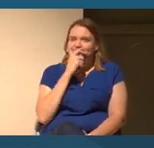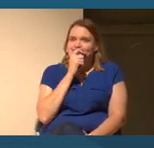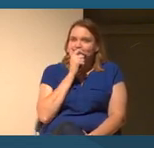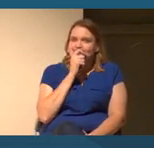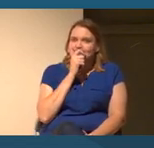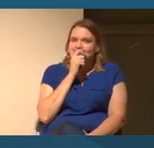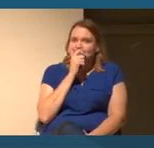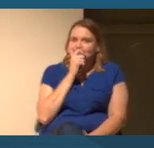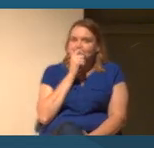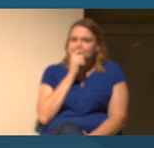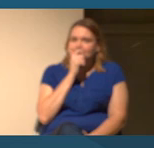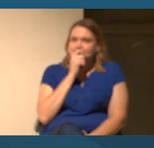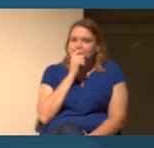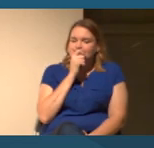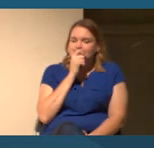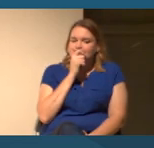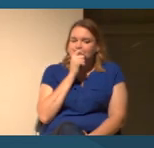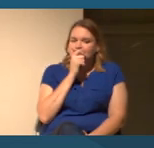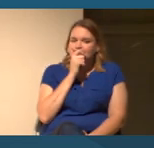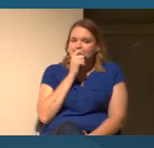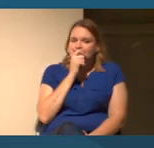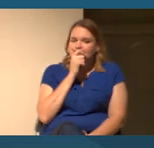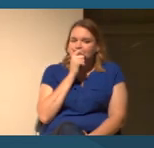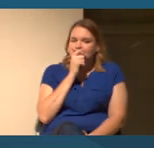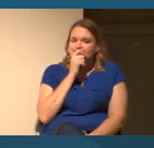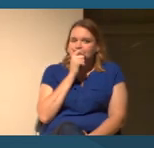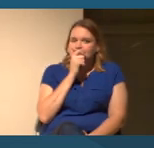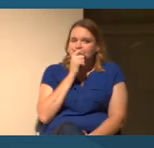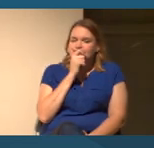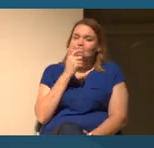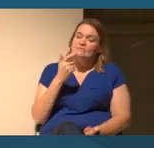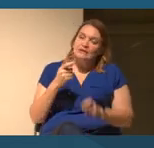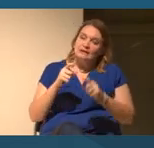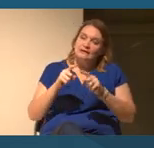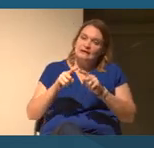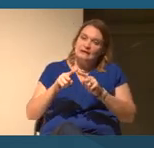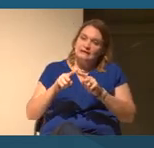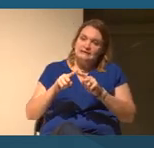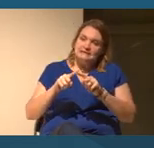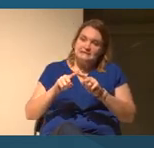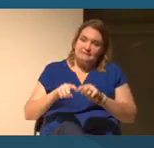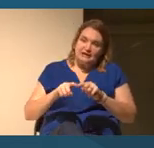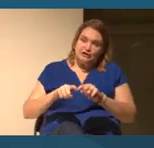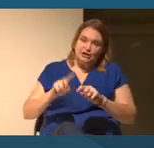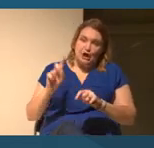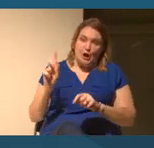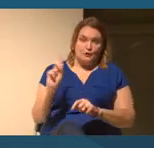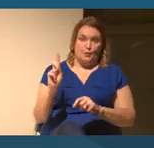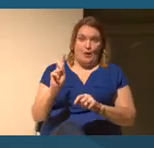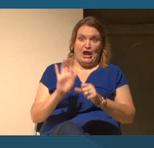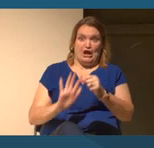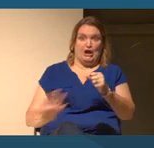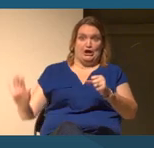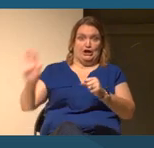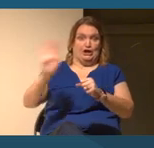I think that as part of of I mean, depending on where these students are, when you grow